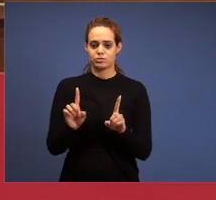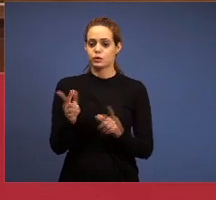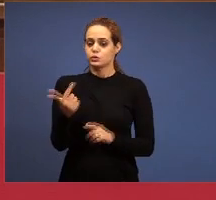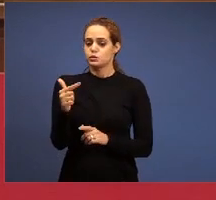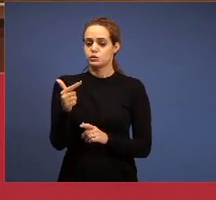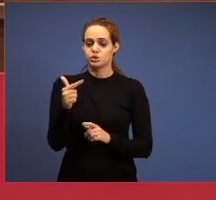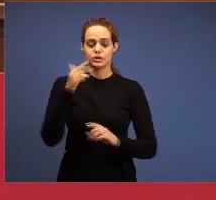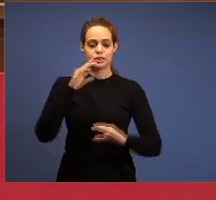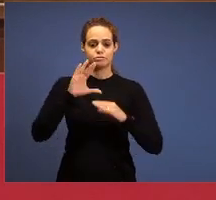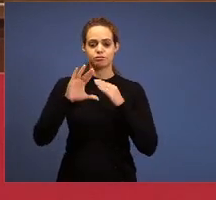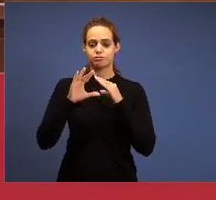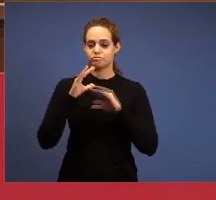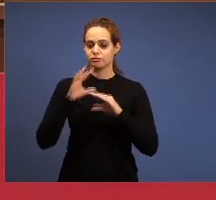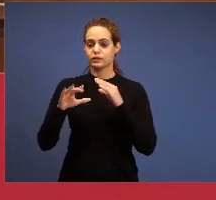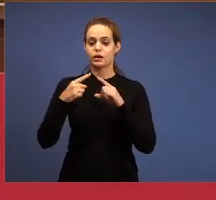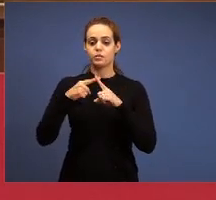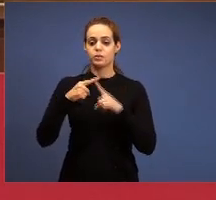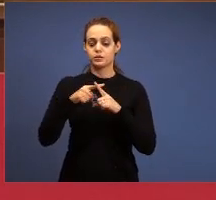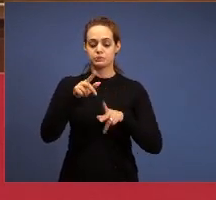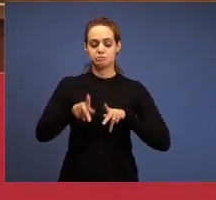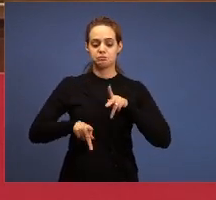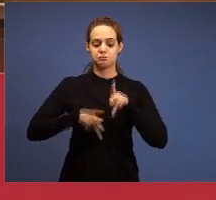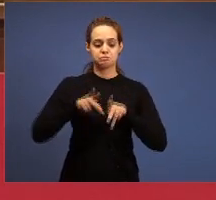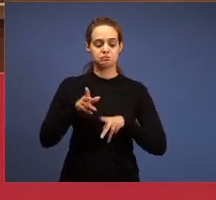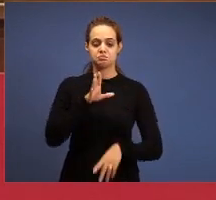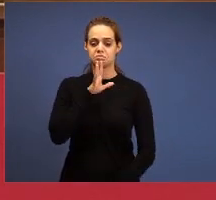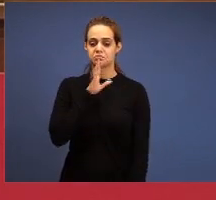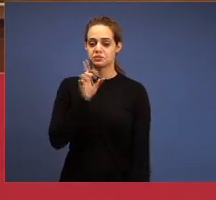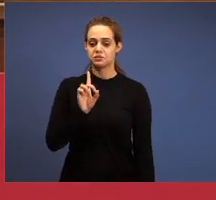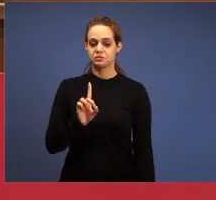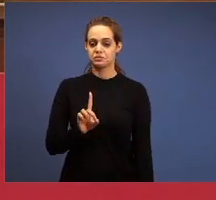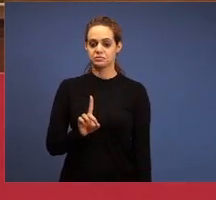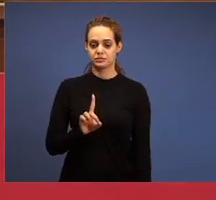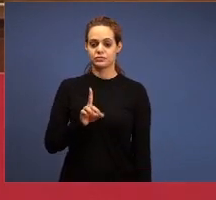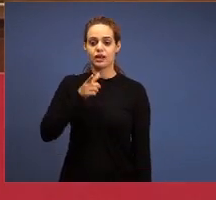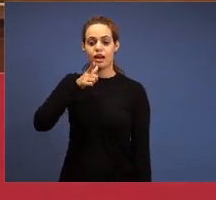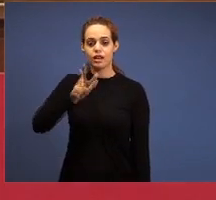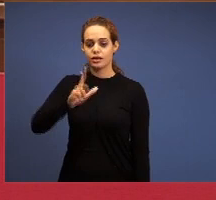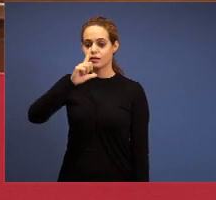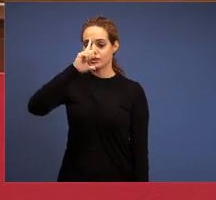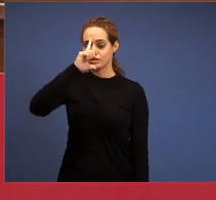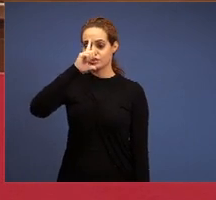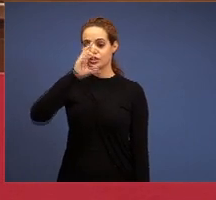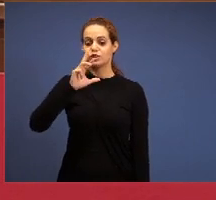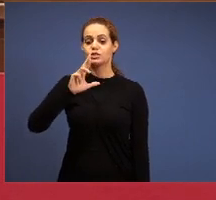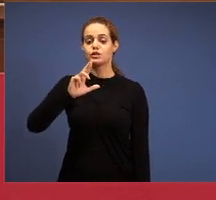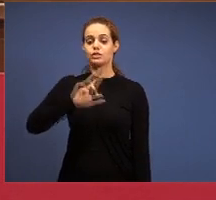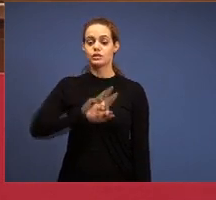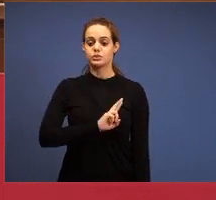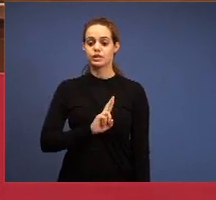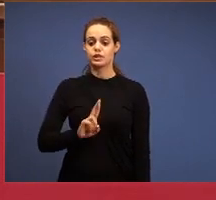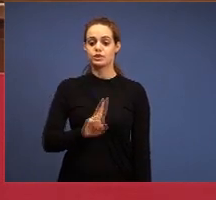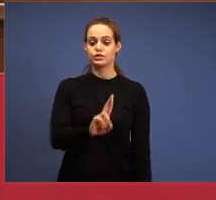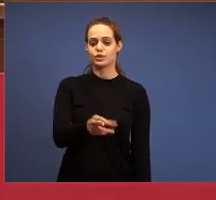the people didn’t know Latin, so only the religious people of the time knew Latin, they